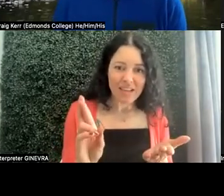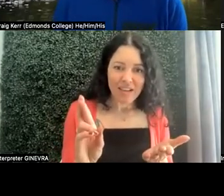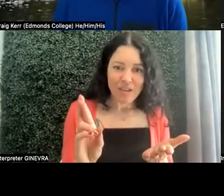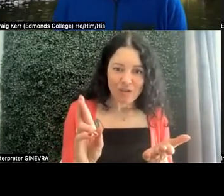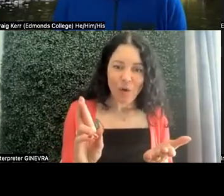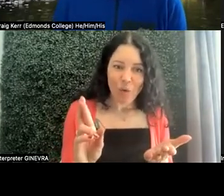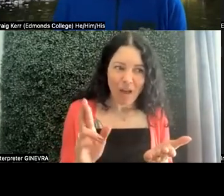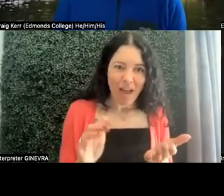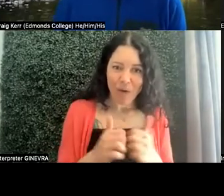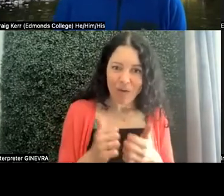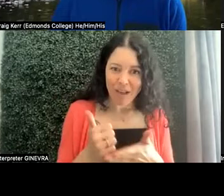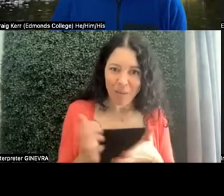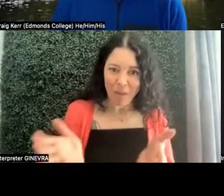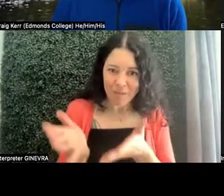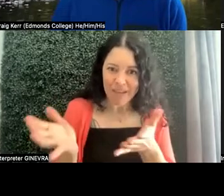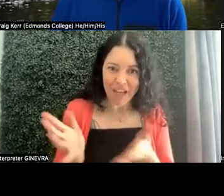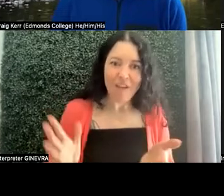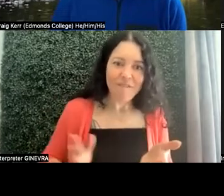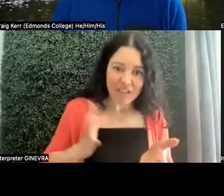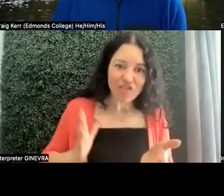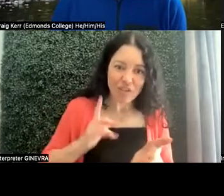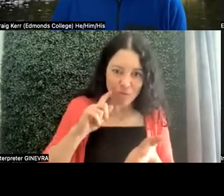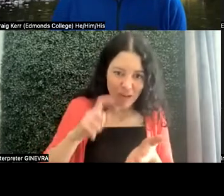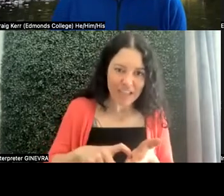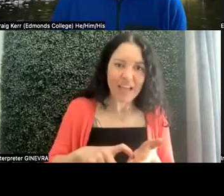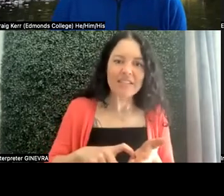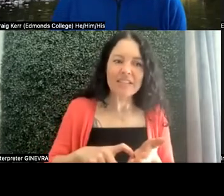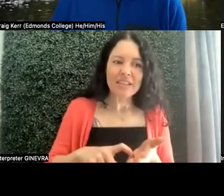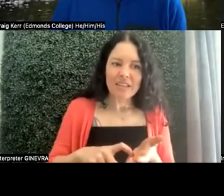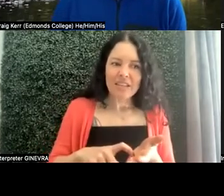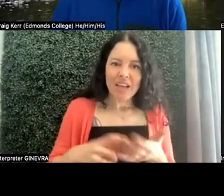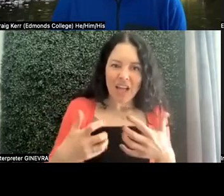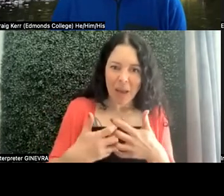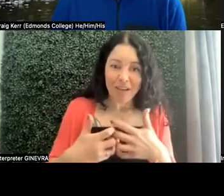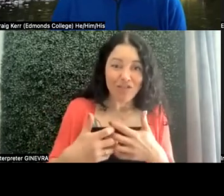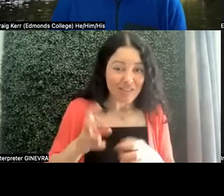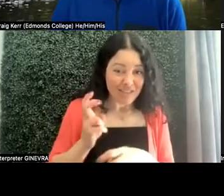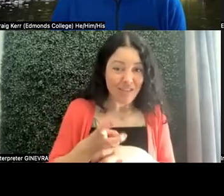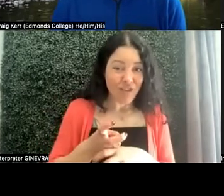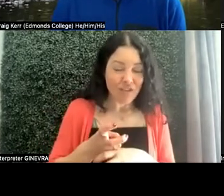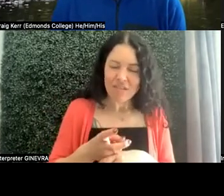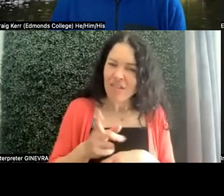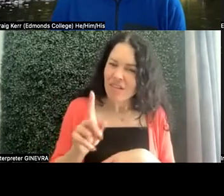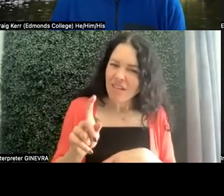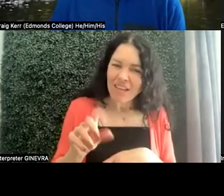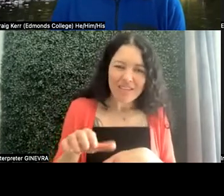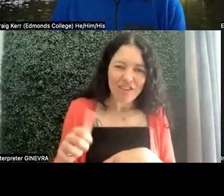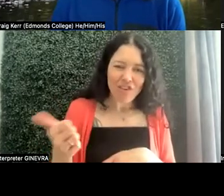accommodations or supports is difficult. So, is there an alternative avenue for students